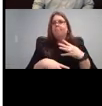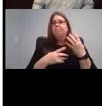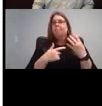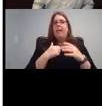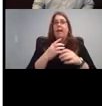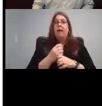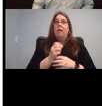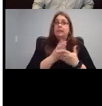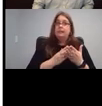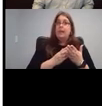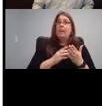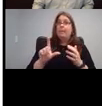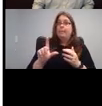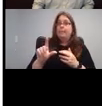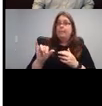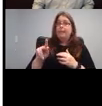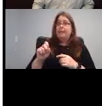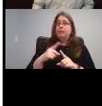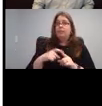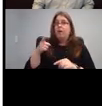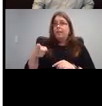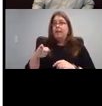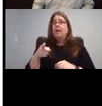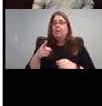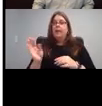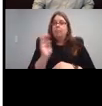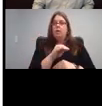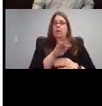kind of cleaned it up to make it easier to read. So some of that